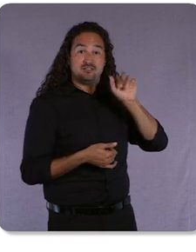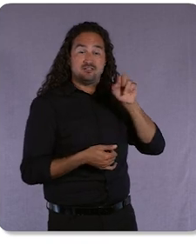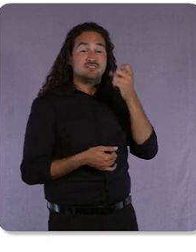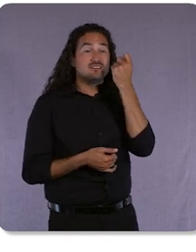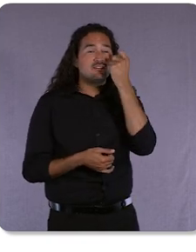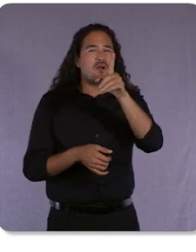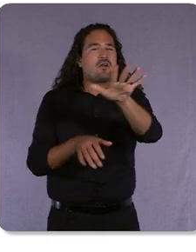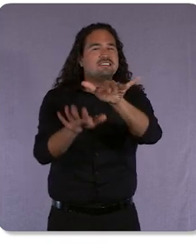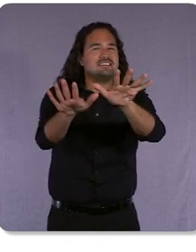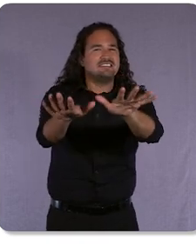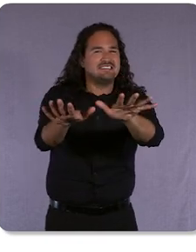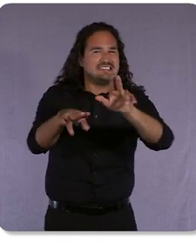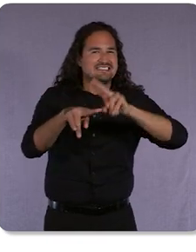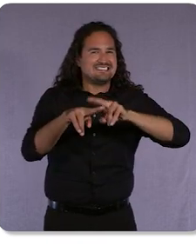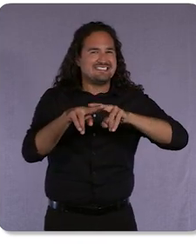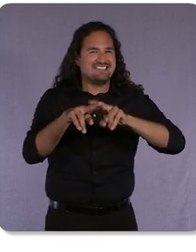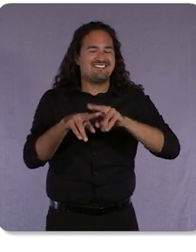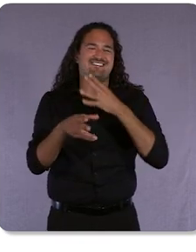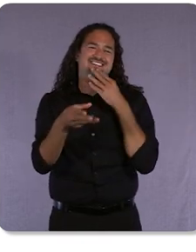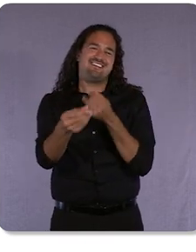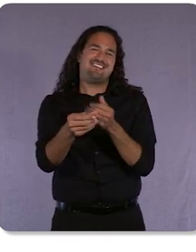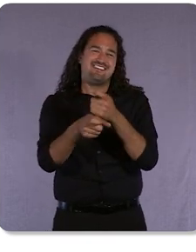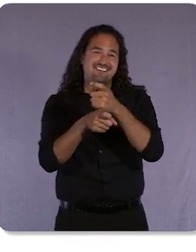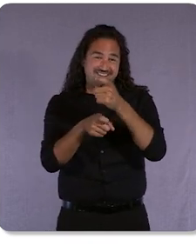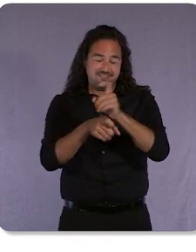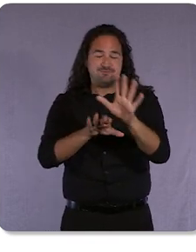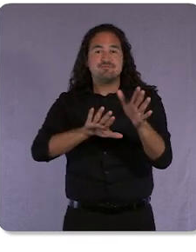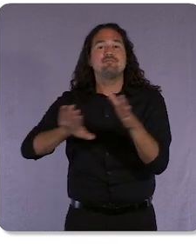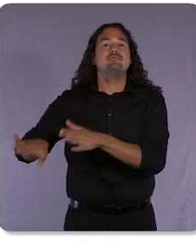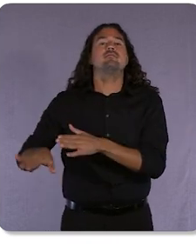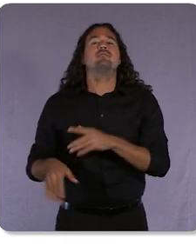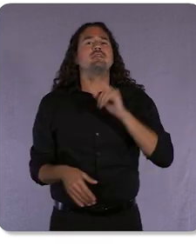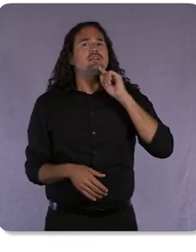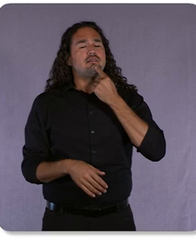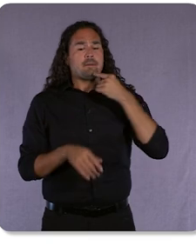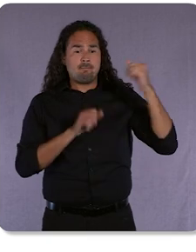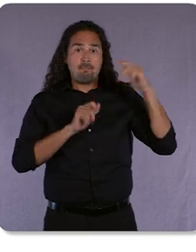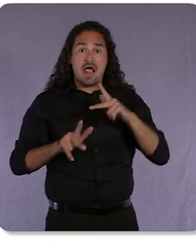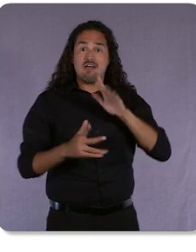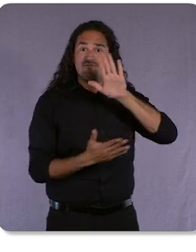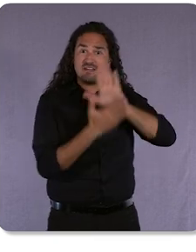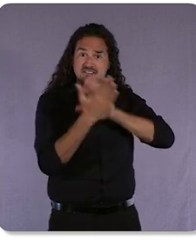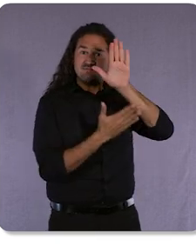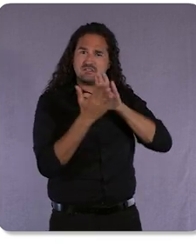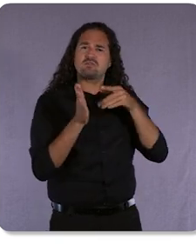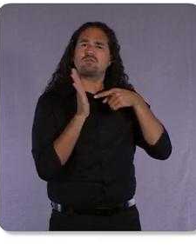events says a lot about how far we’ve all come, and it’s one good reason for us all to